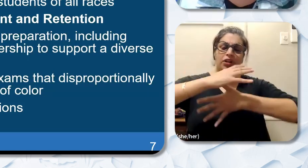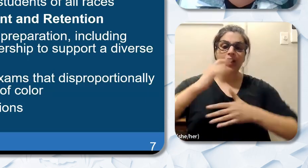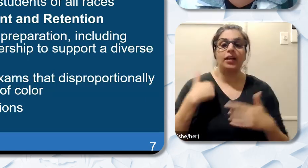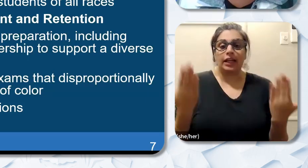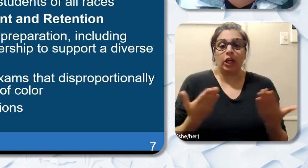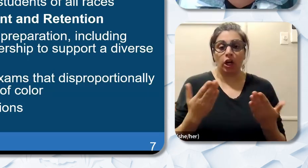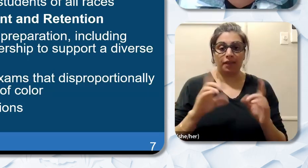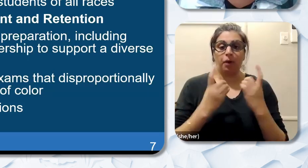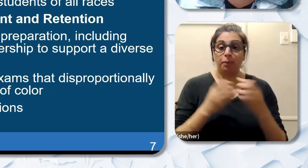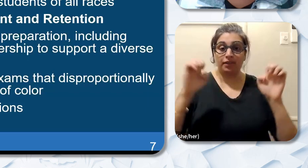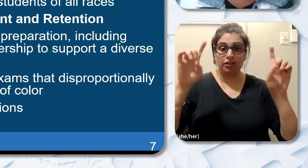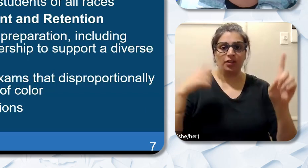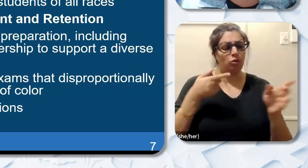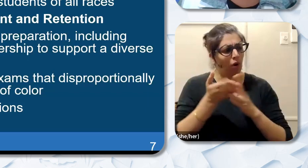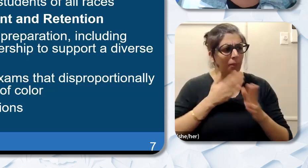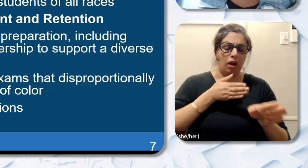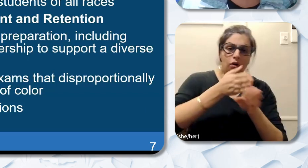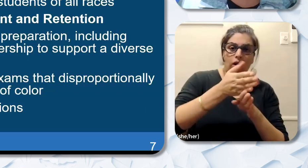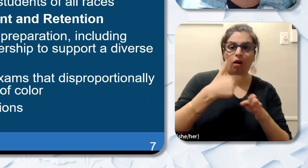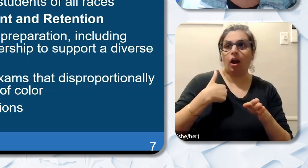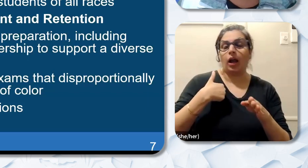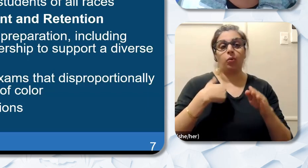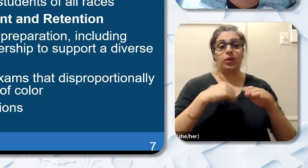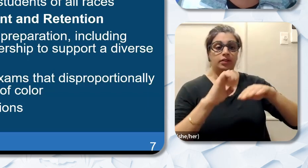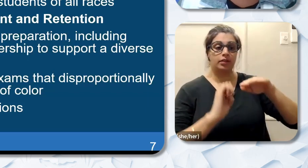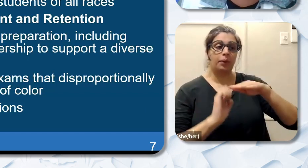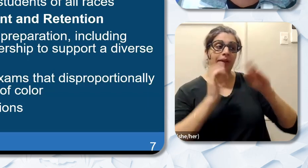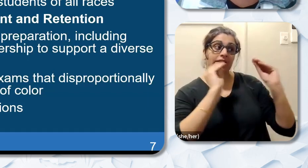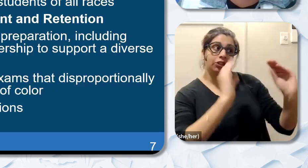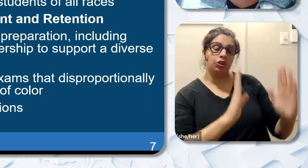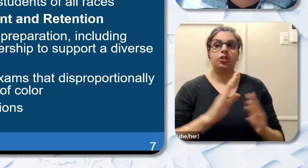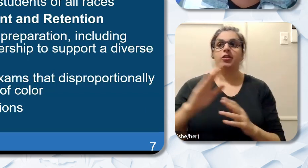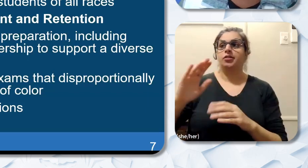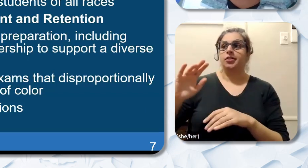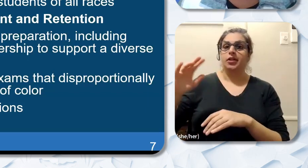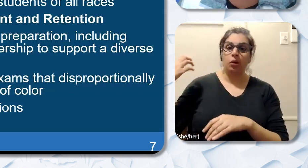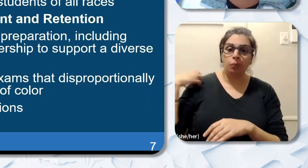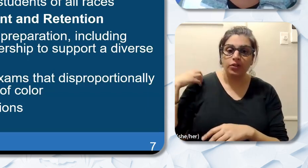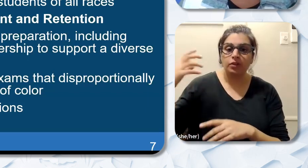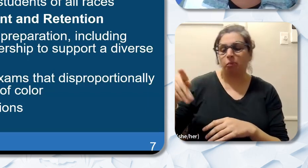throughout my career I've served as an elementary teacher principal district county office and state